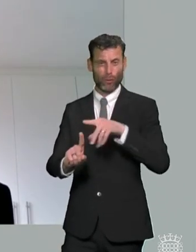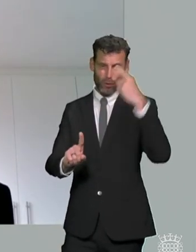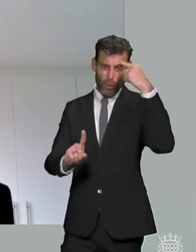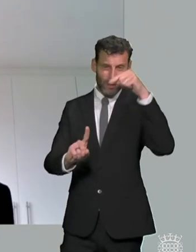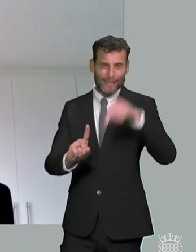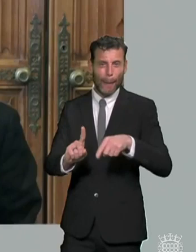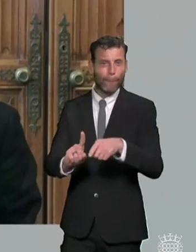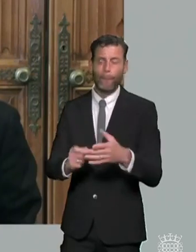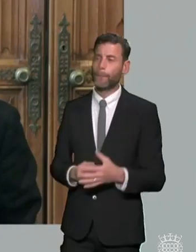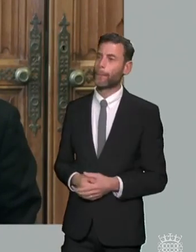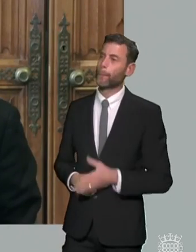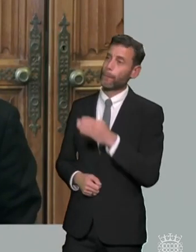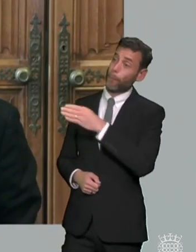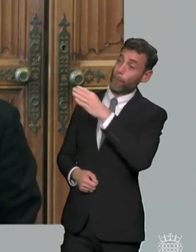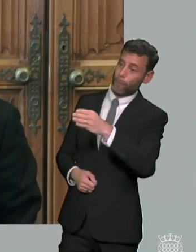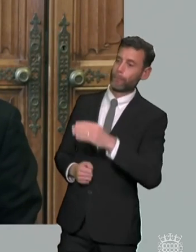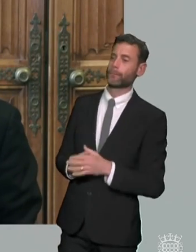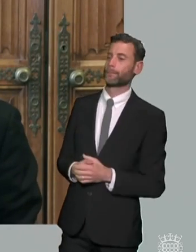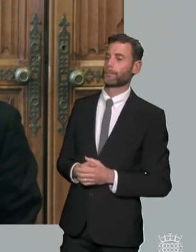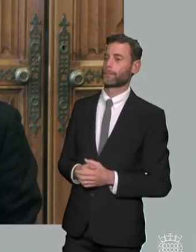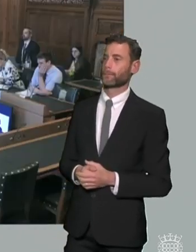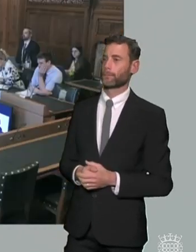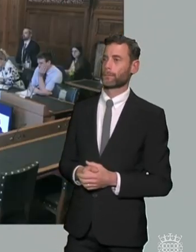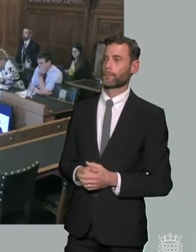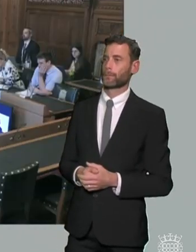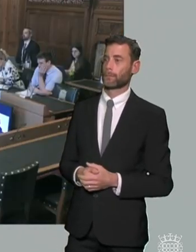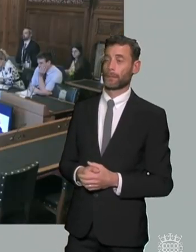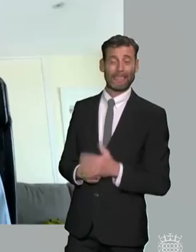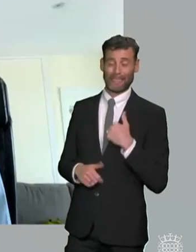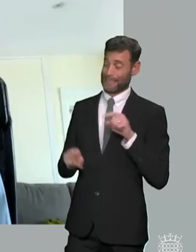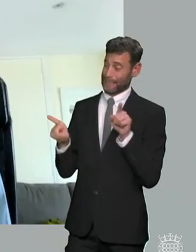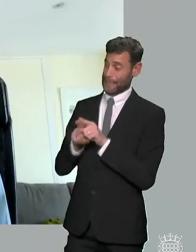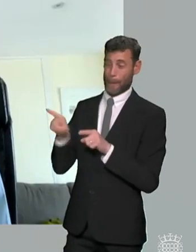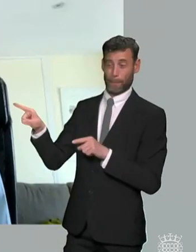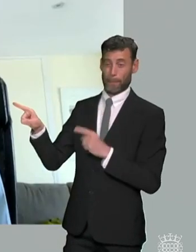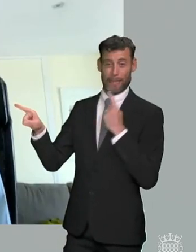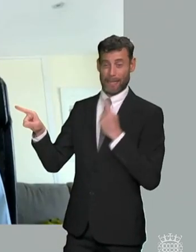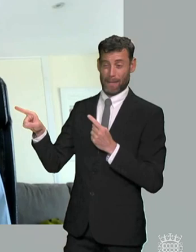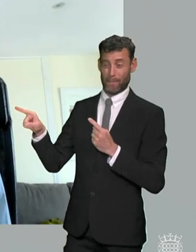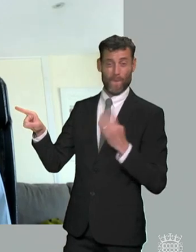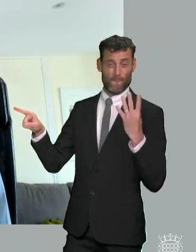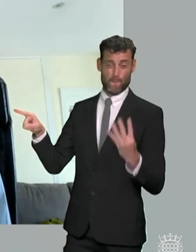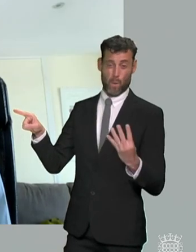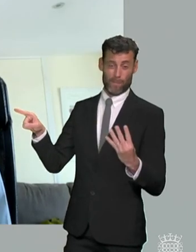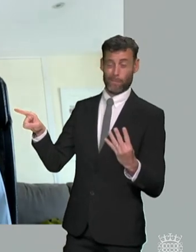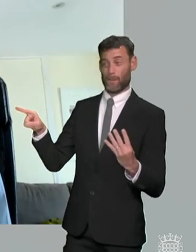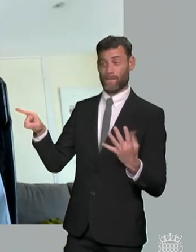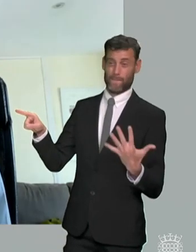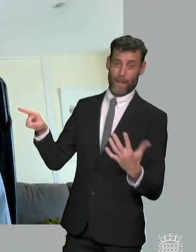thank you so um thank you i i'd echo michael and say i'd go for a 405 simply because there are so